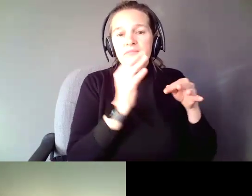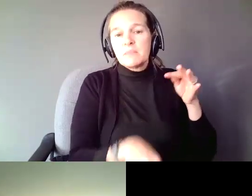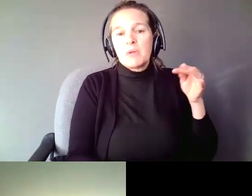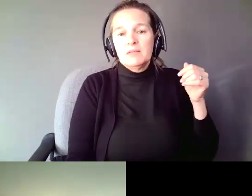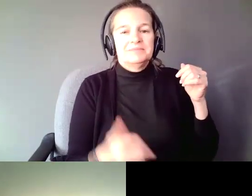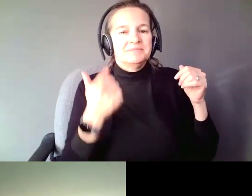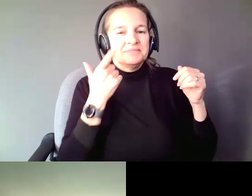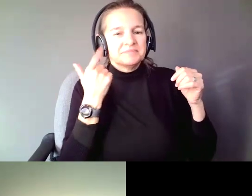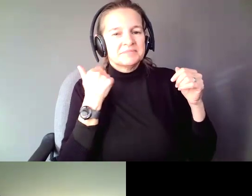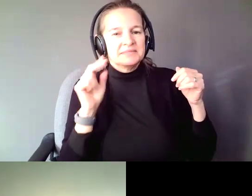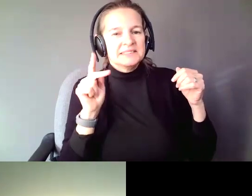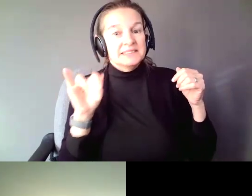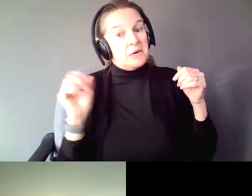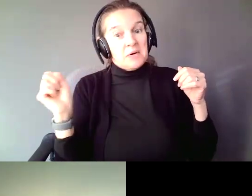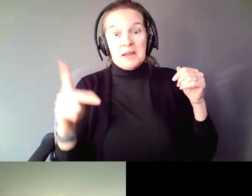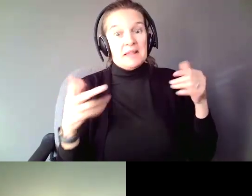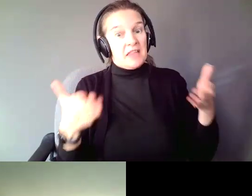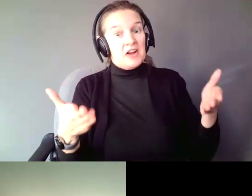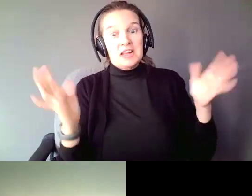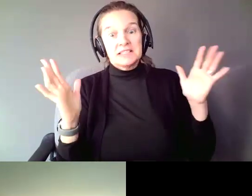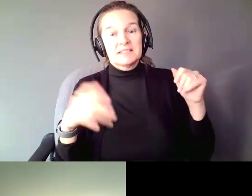Very good! >> JOHNATHAN MARTINIS: By the way,